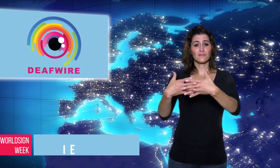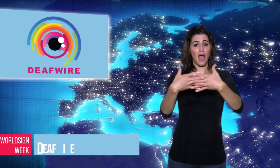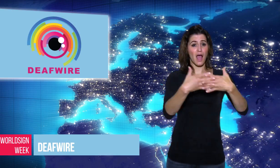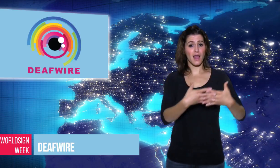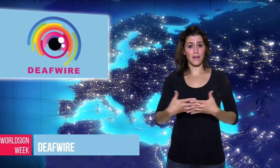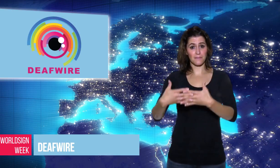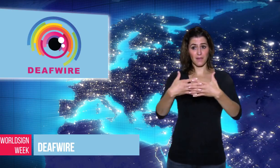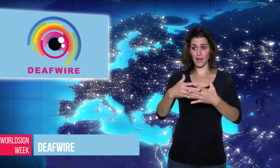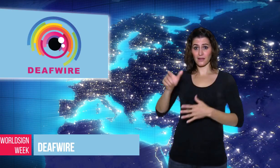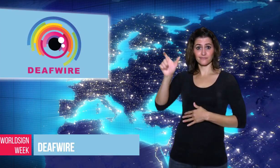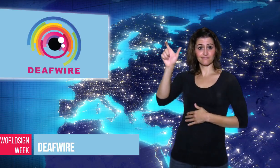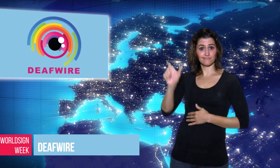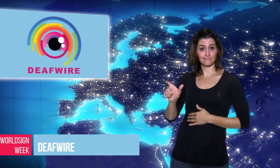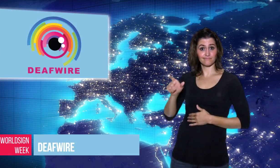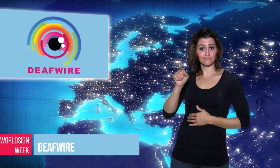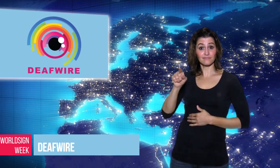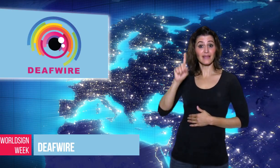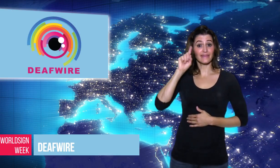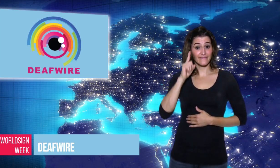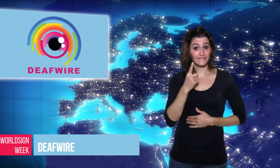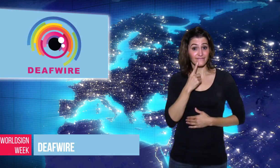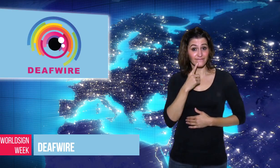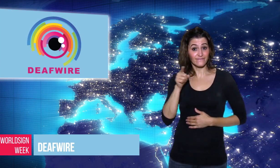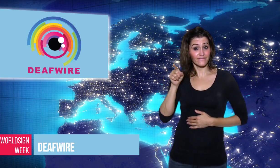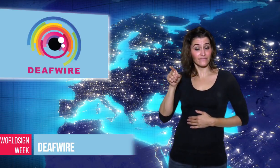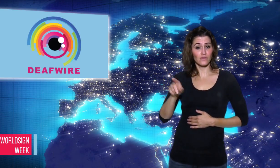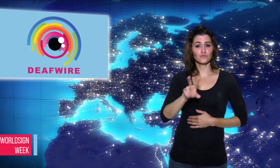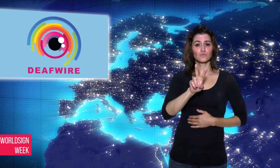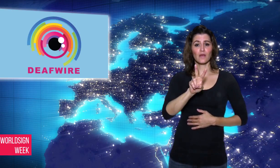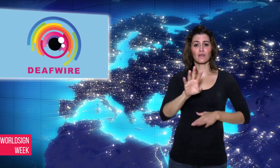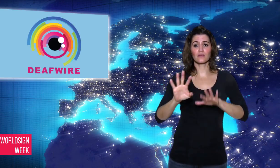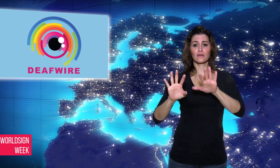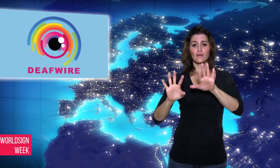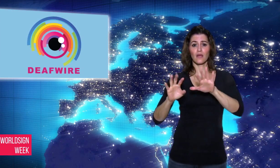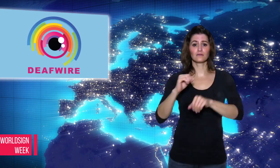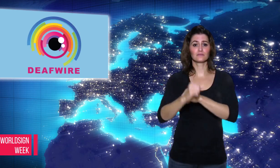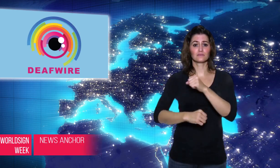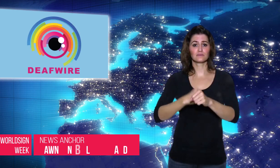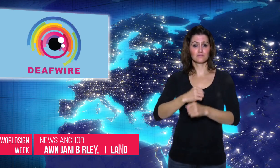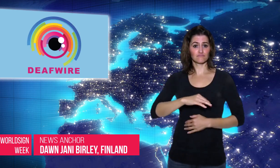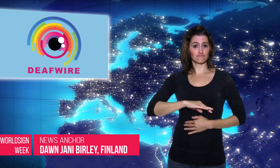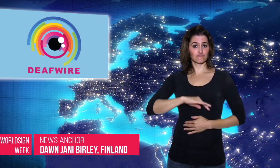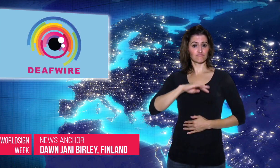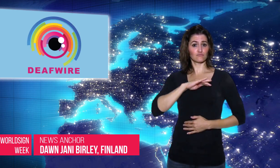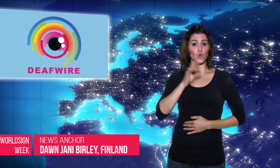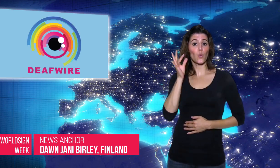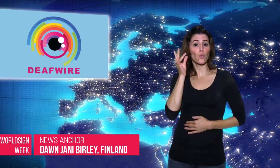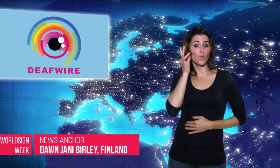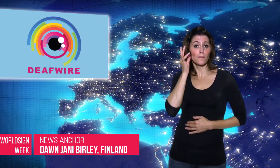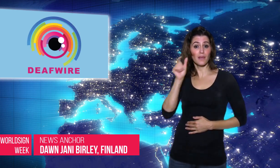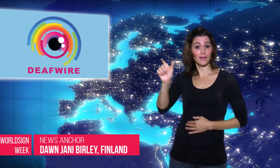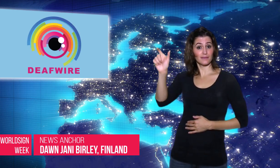Dawn: An American deaf 29 year old